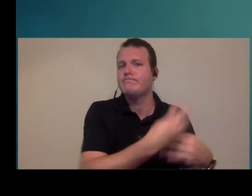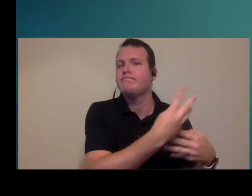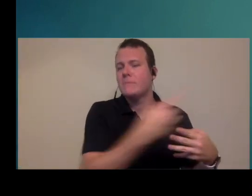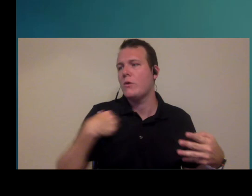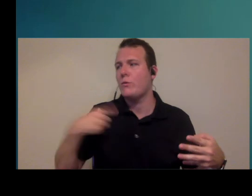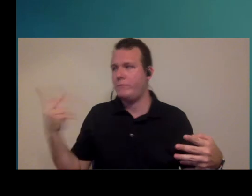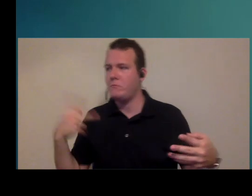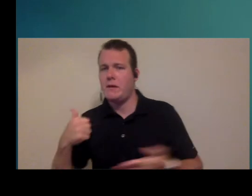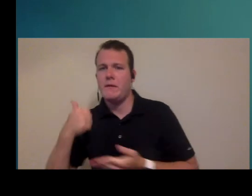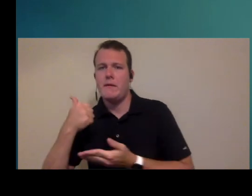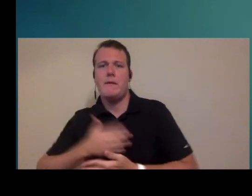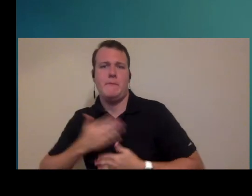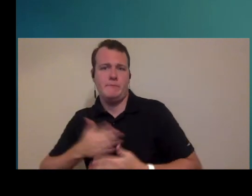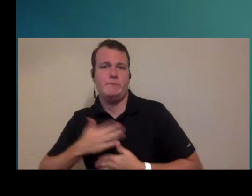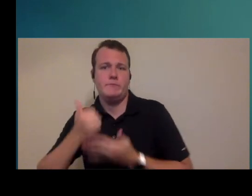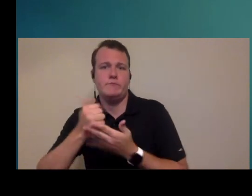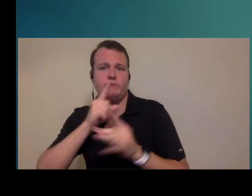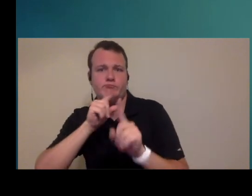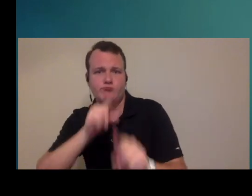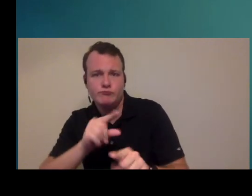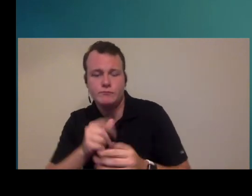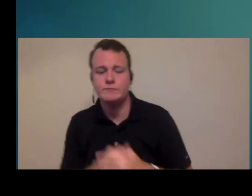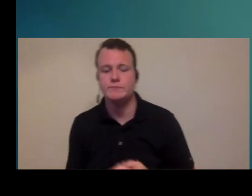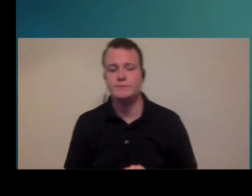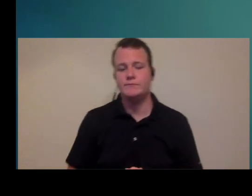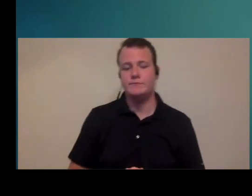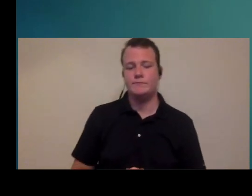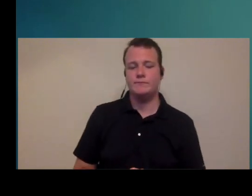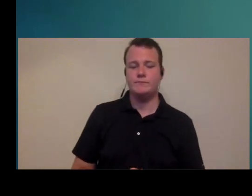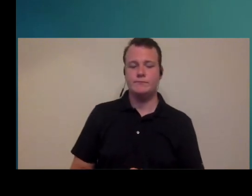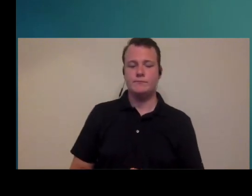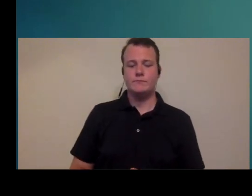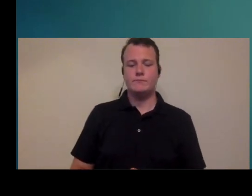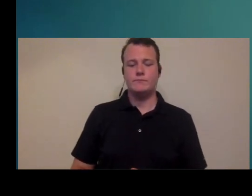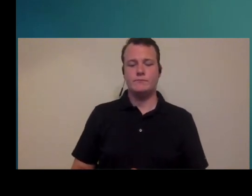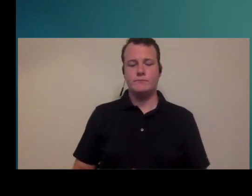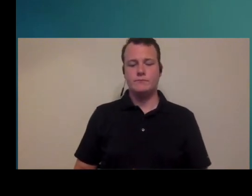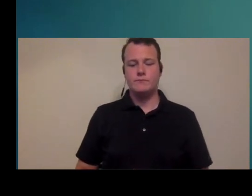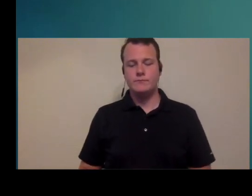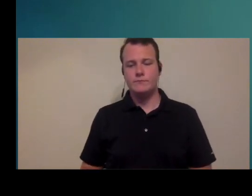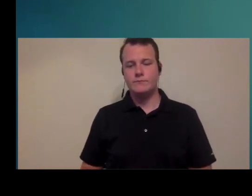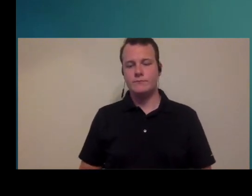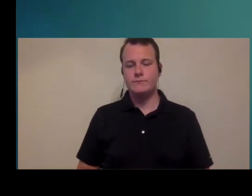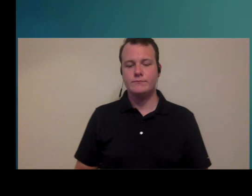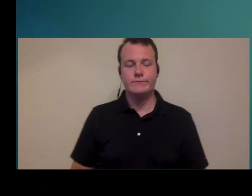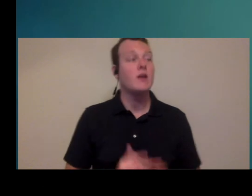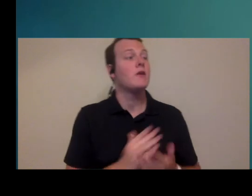is done we're happy to stick around in the interim all right